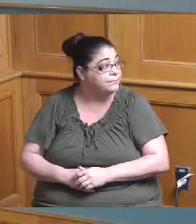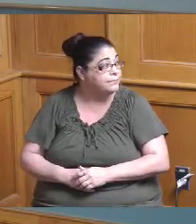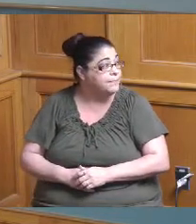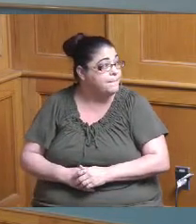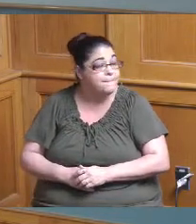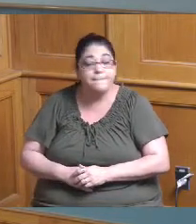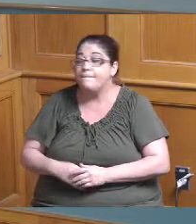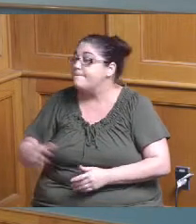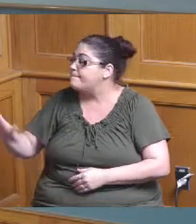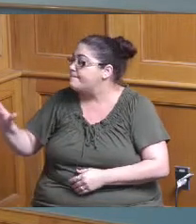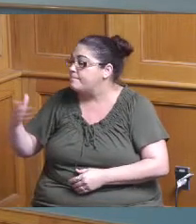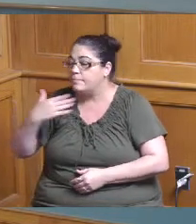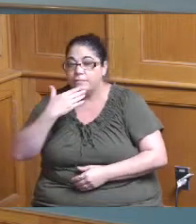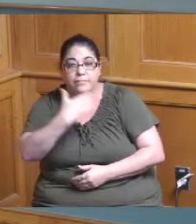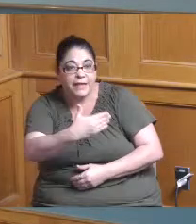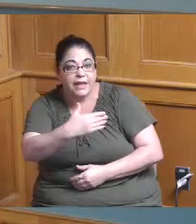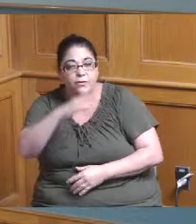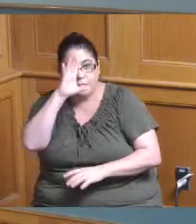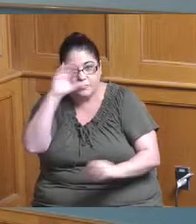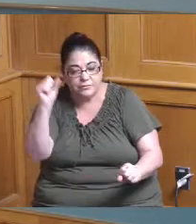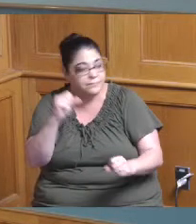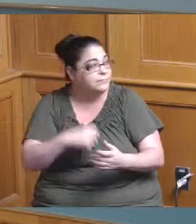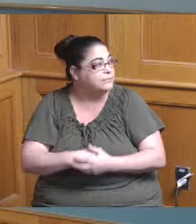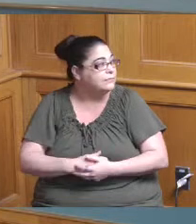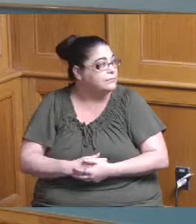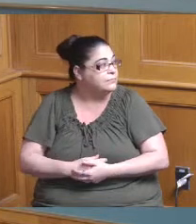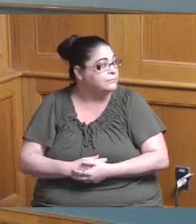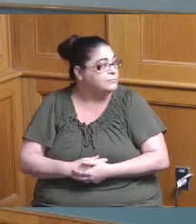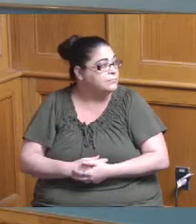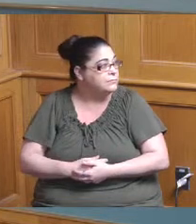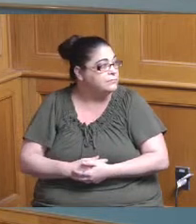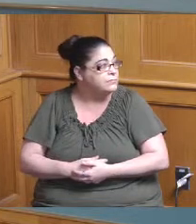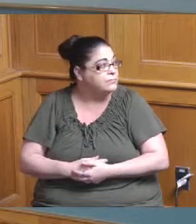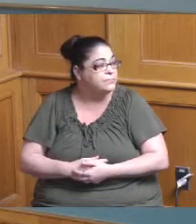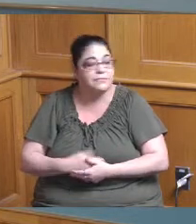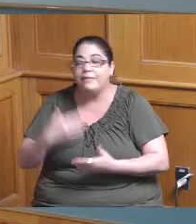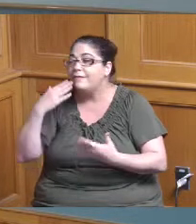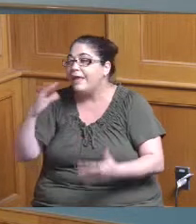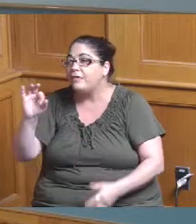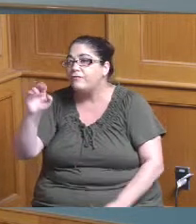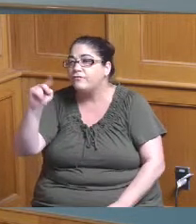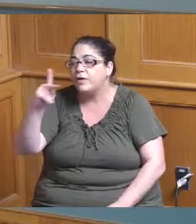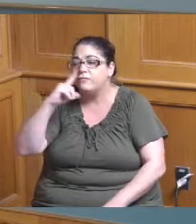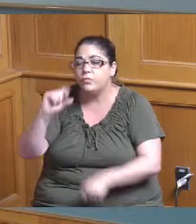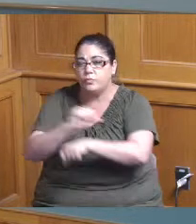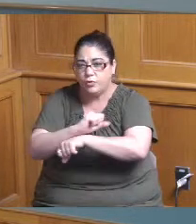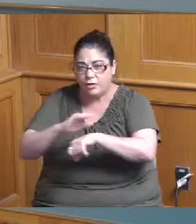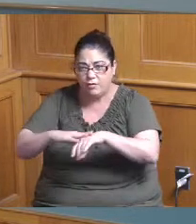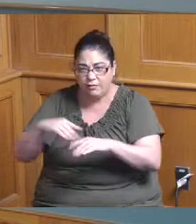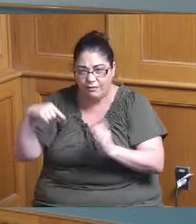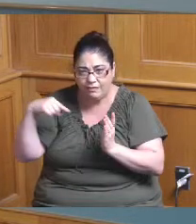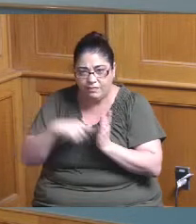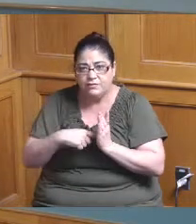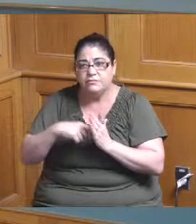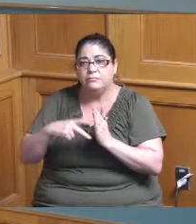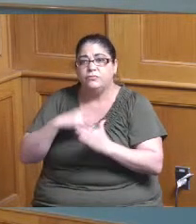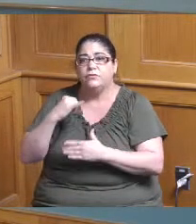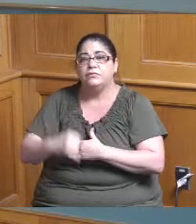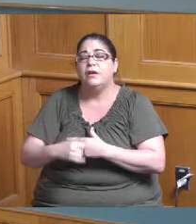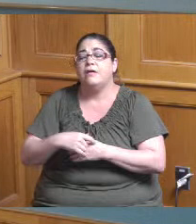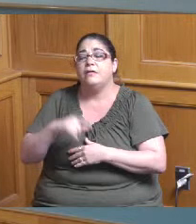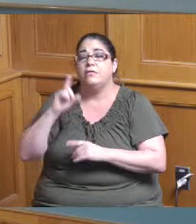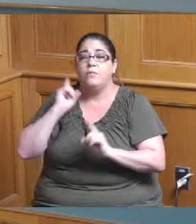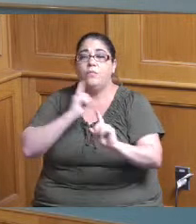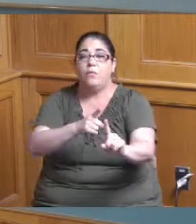thank you thank you thank you Frank for working on this the goal of the fellowship was to kind to